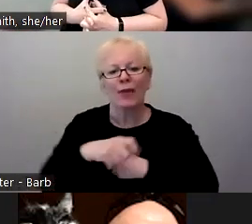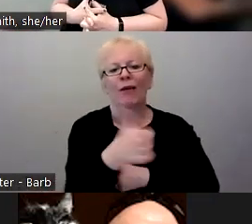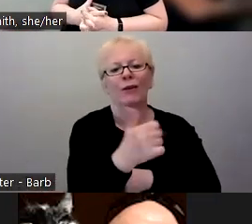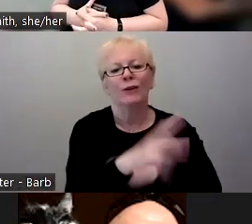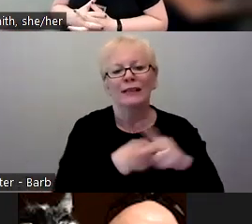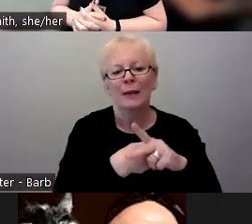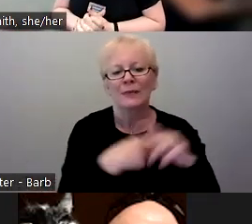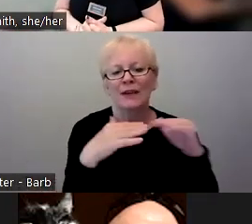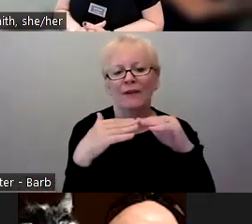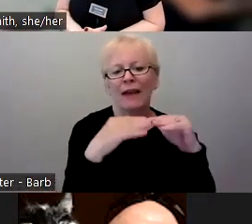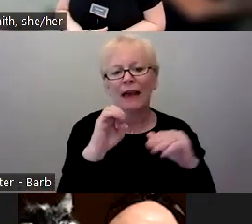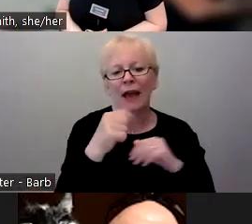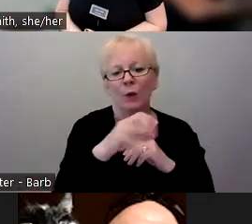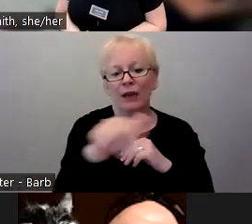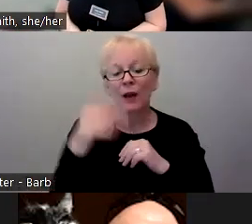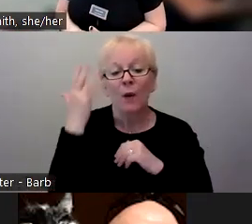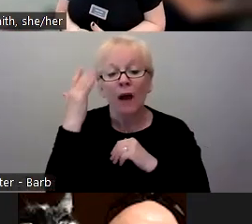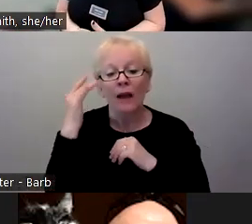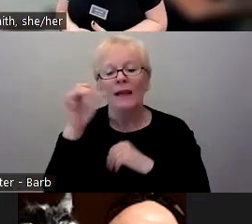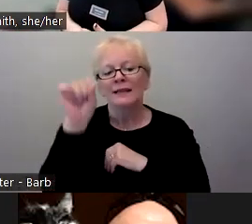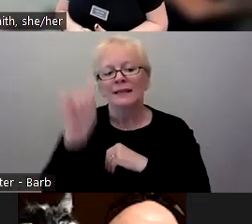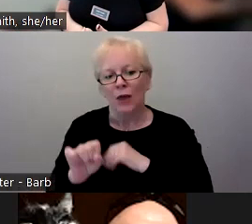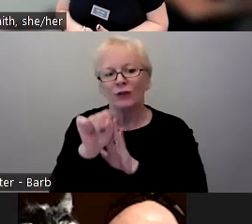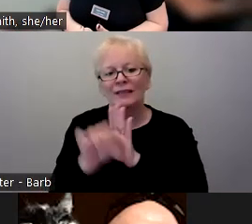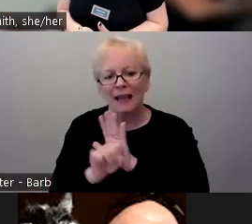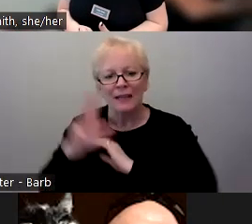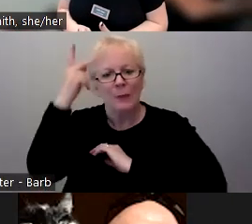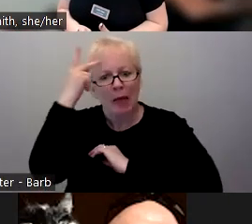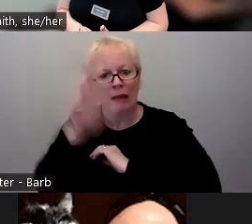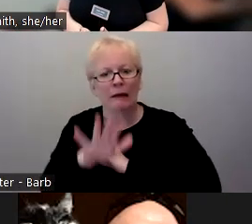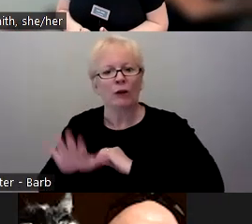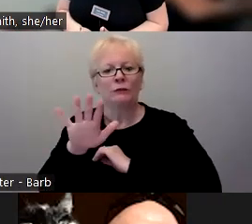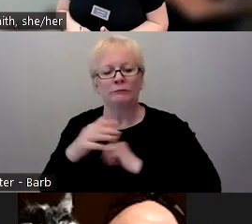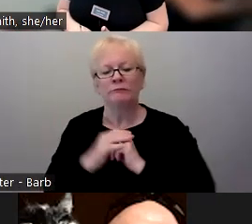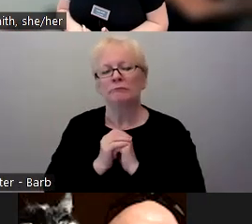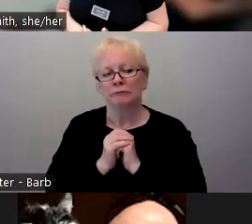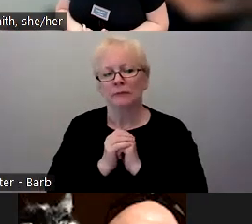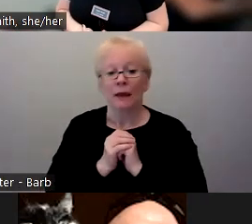political climate in Southern states and the positives and negatives about the legislation